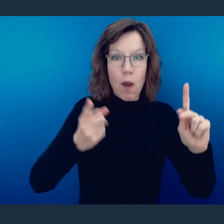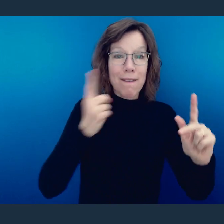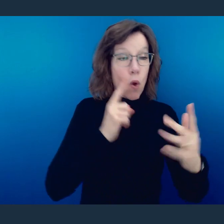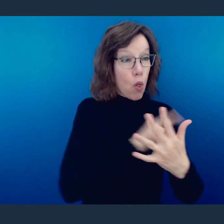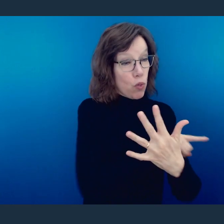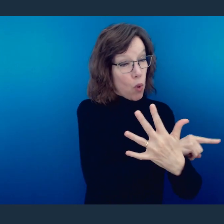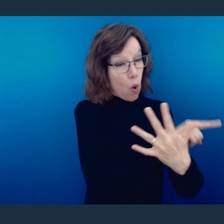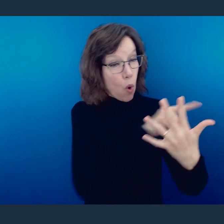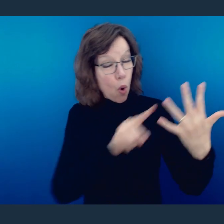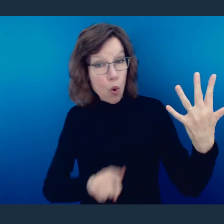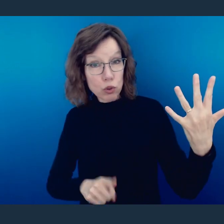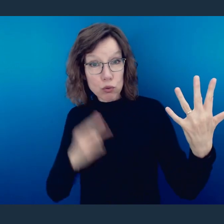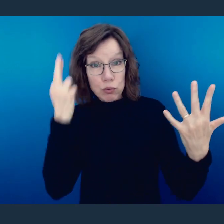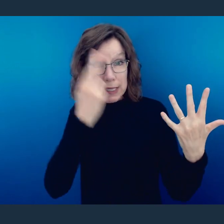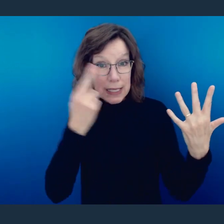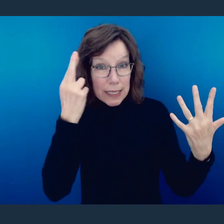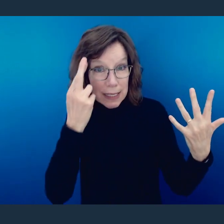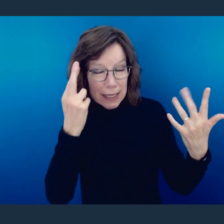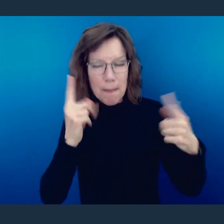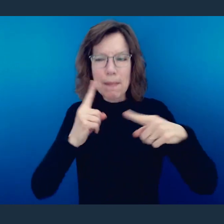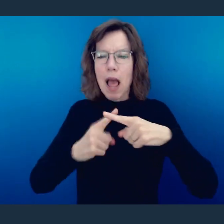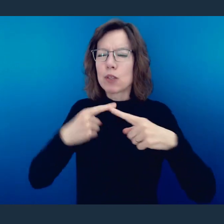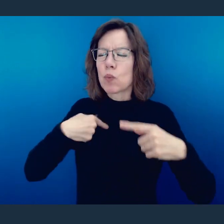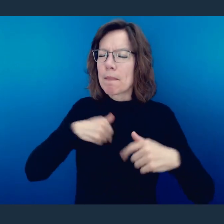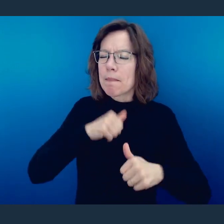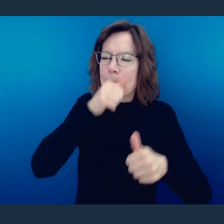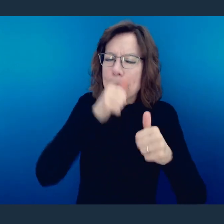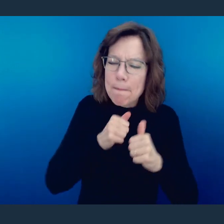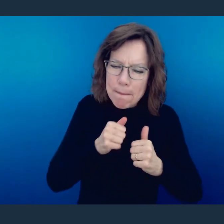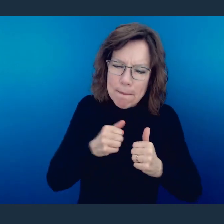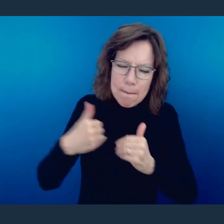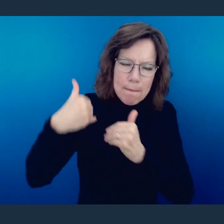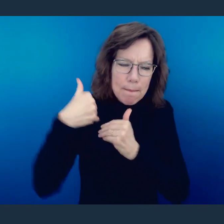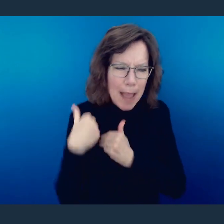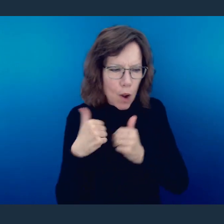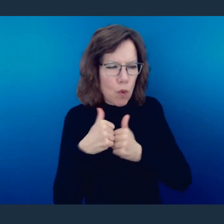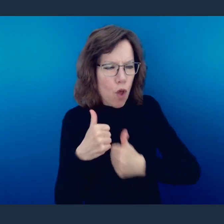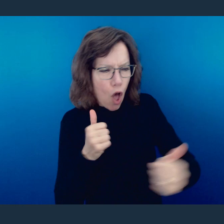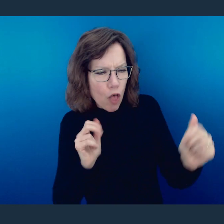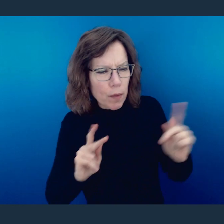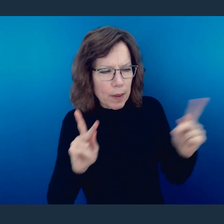in light of all of that and then the fact that we are to bear with one another, that